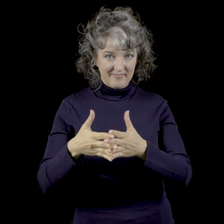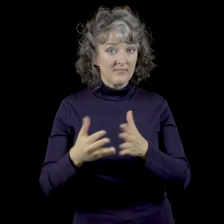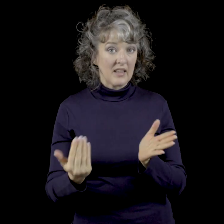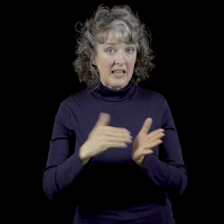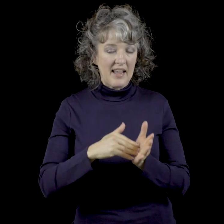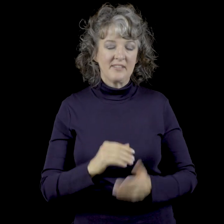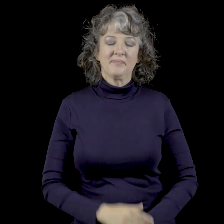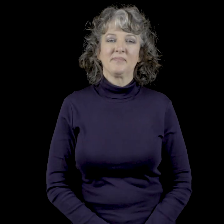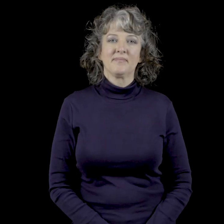Again